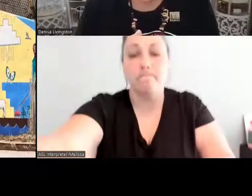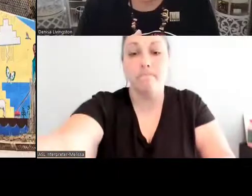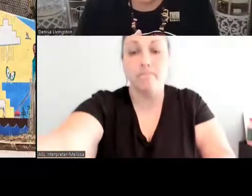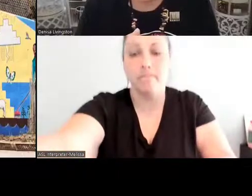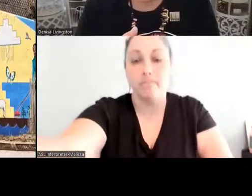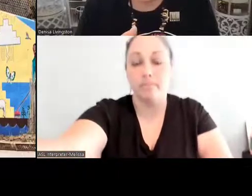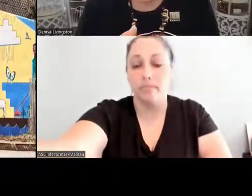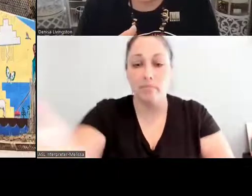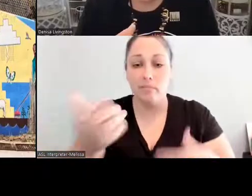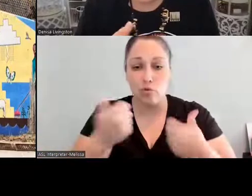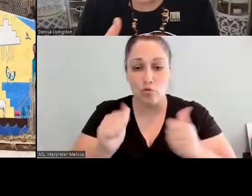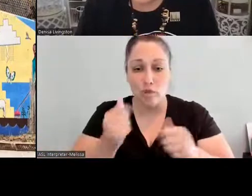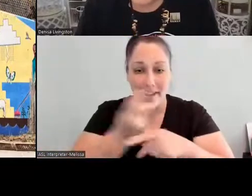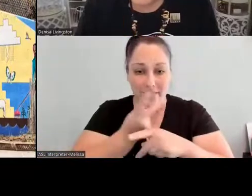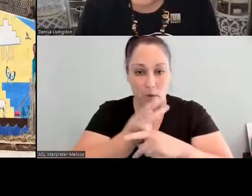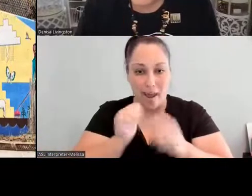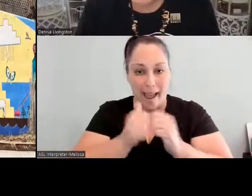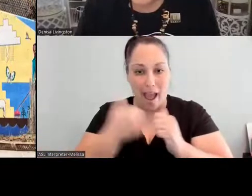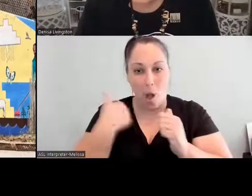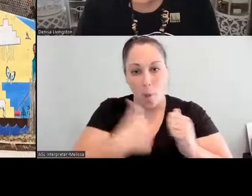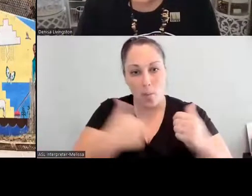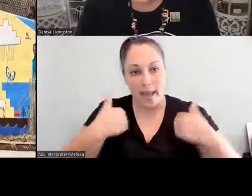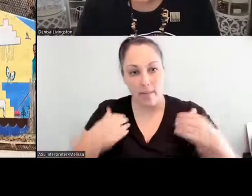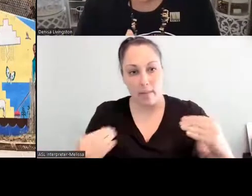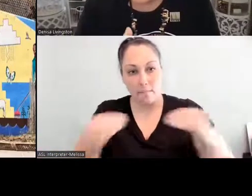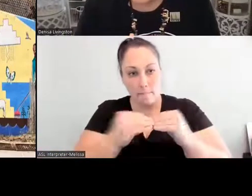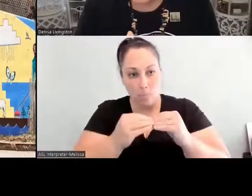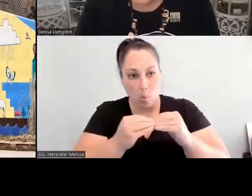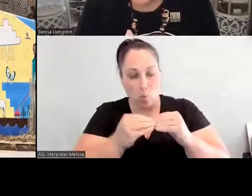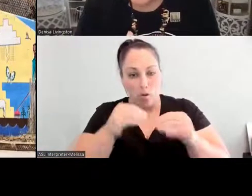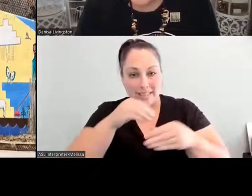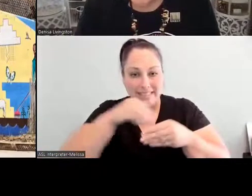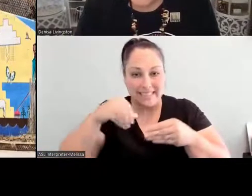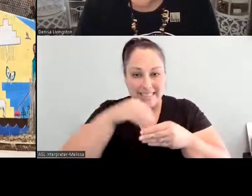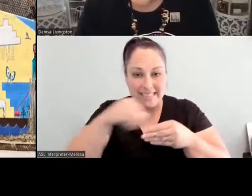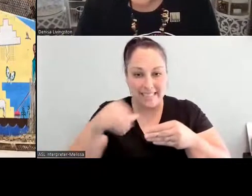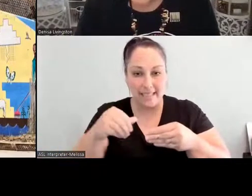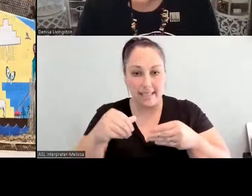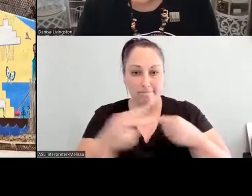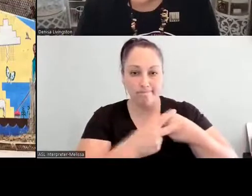As we see one at Tesuque Pueblo, we can see these seed banks now